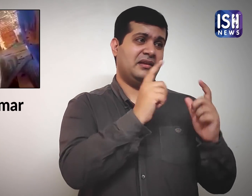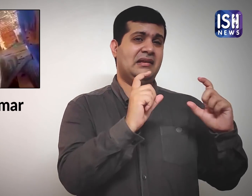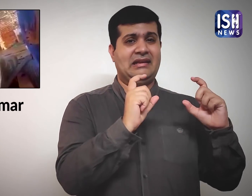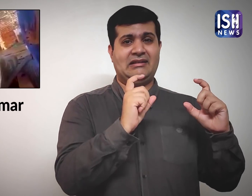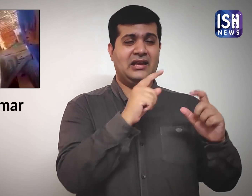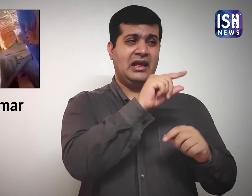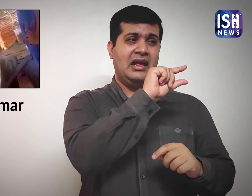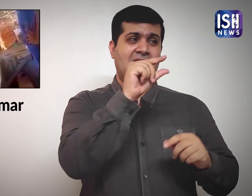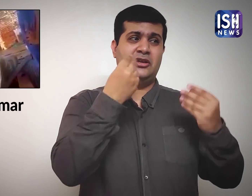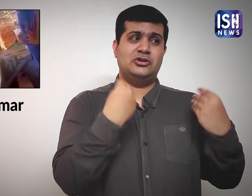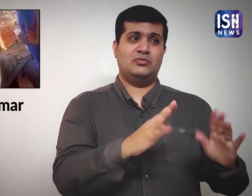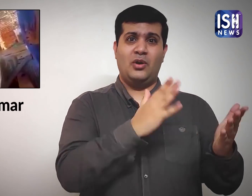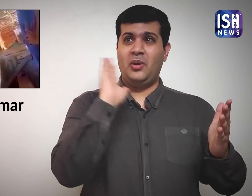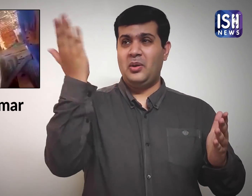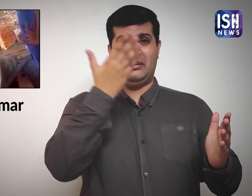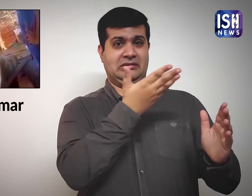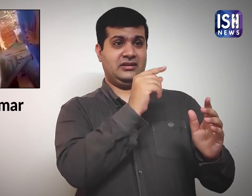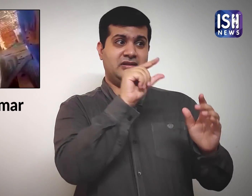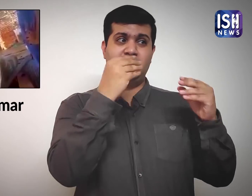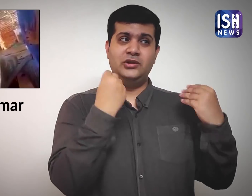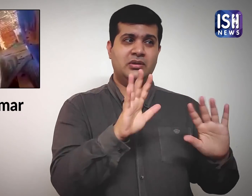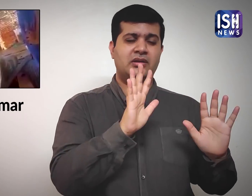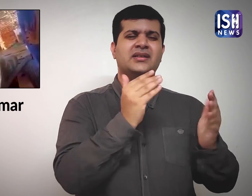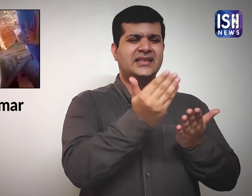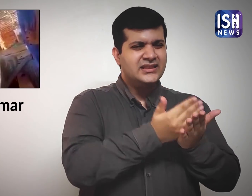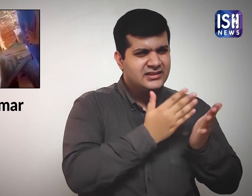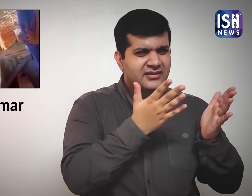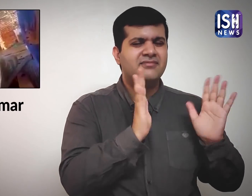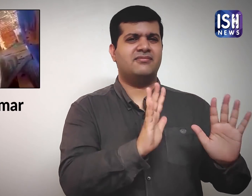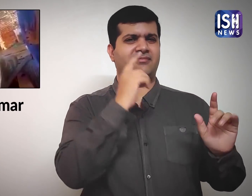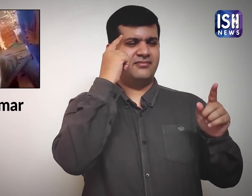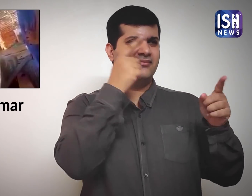Please think about it again. You should not spoil your name.